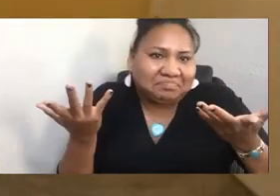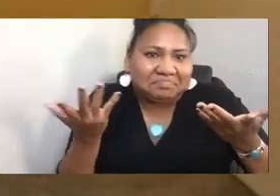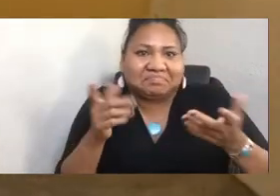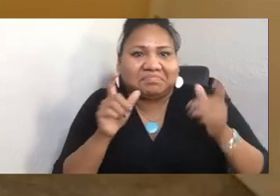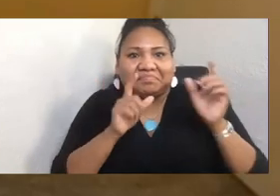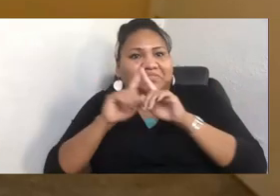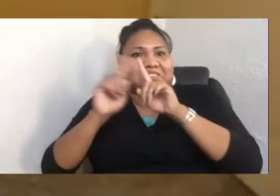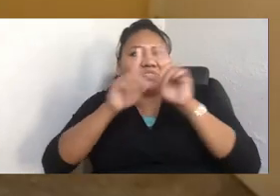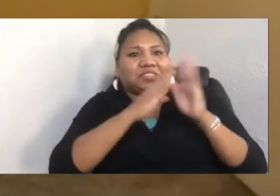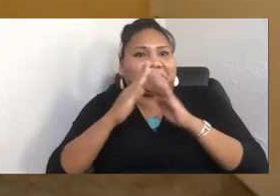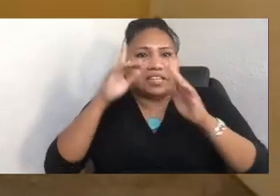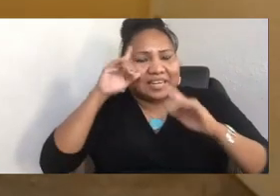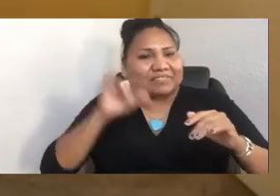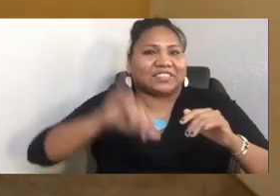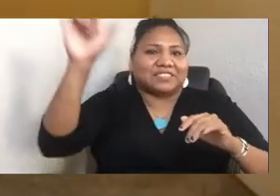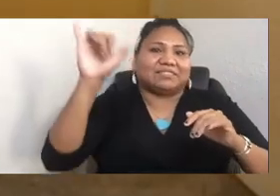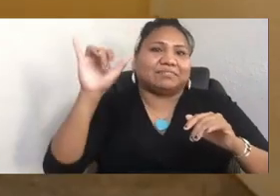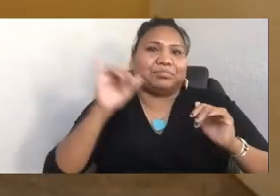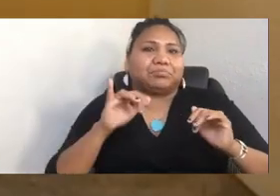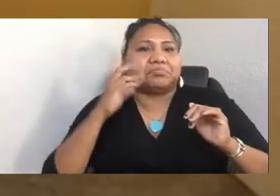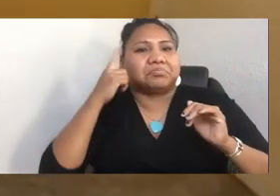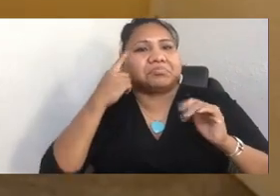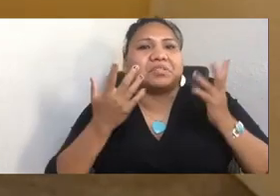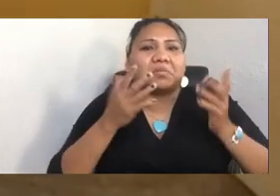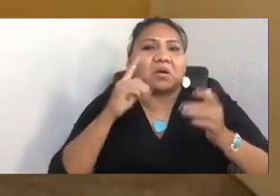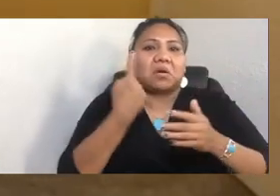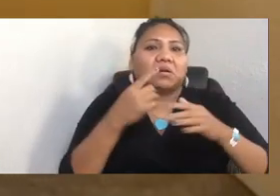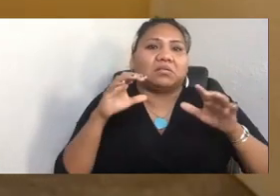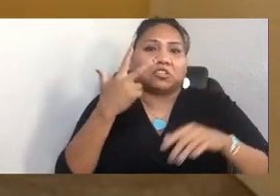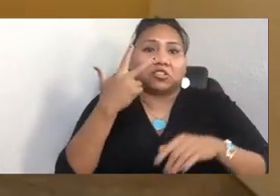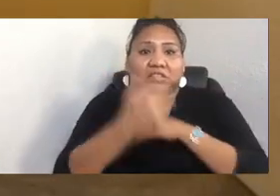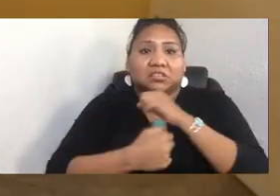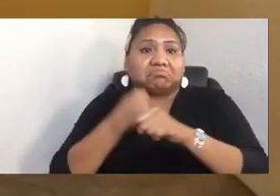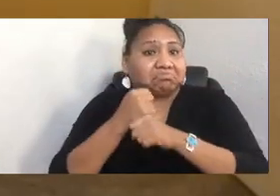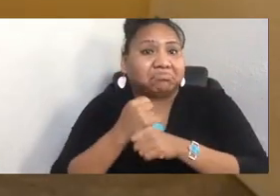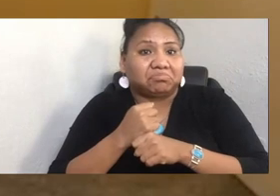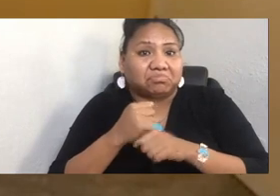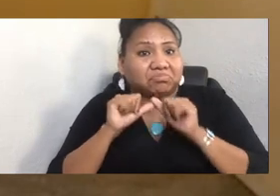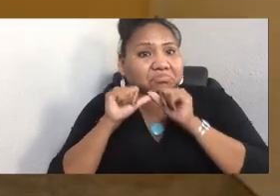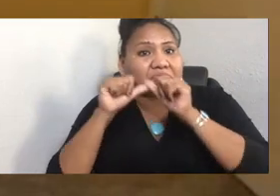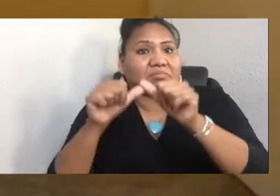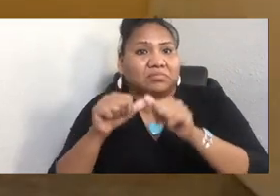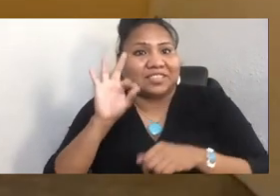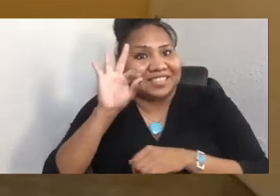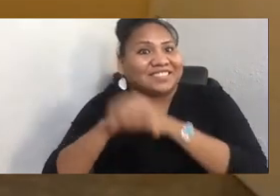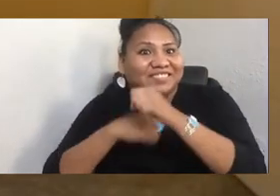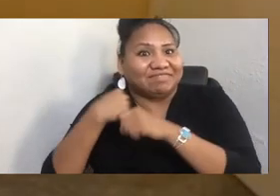I traveled for seven. No, nine. The only thing that stopped me was pregnancy, and then I gave birth.